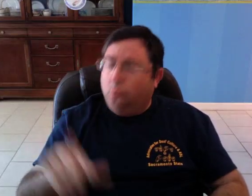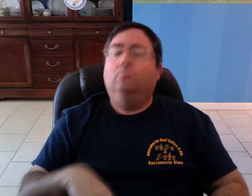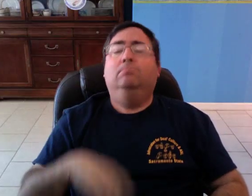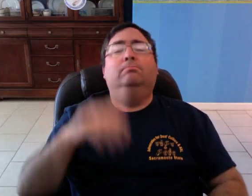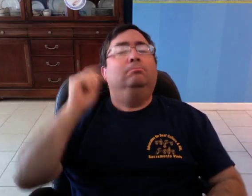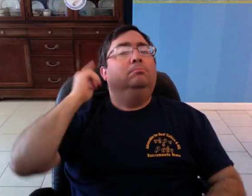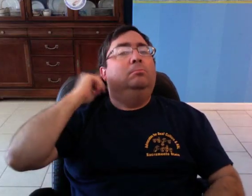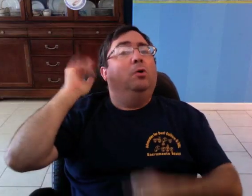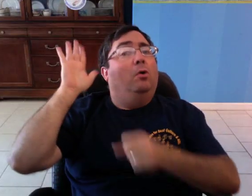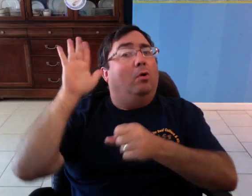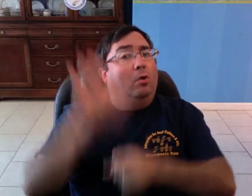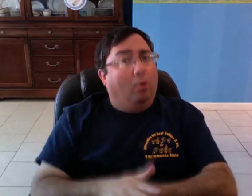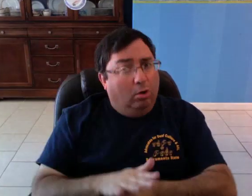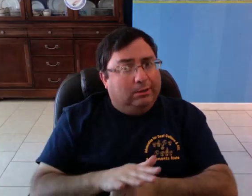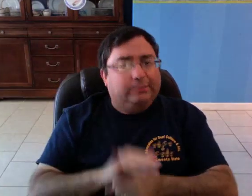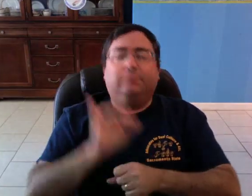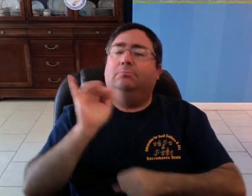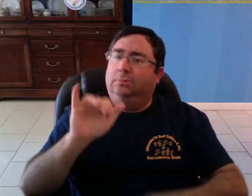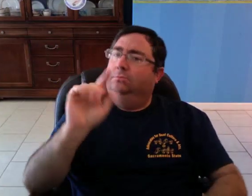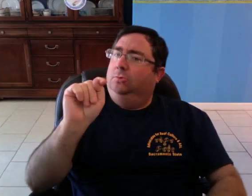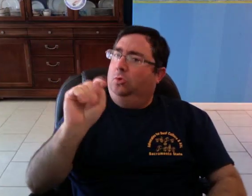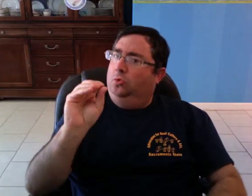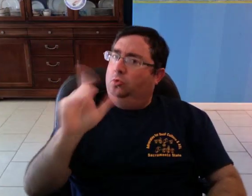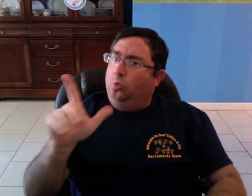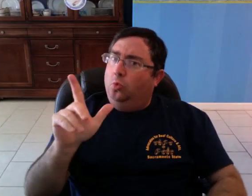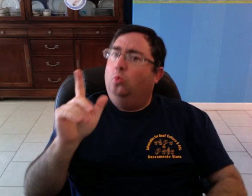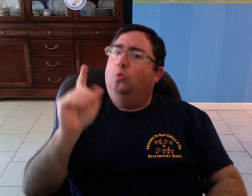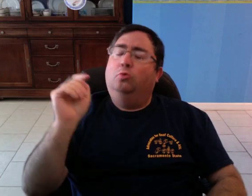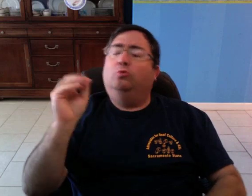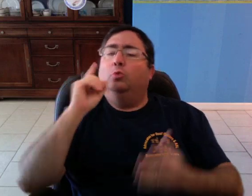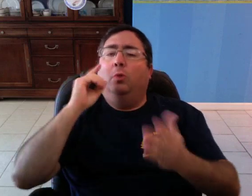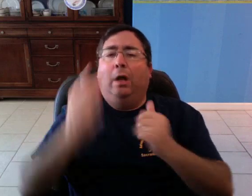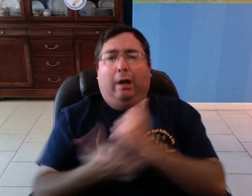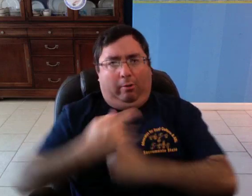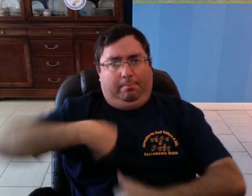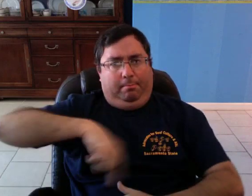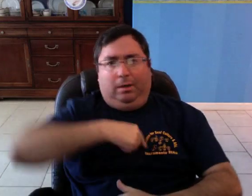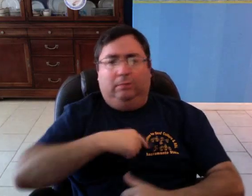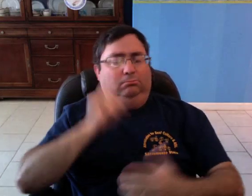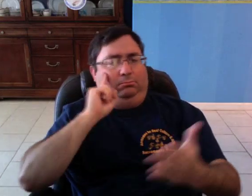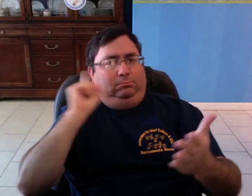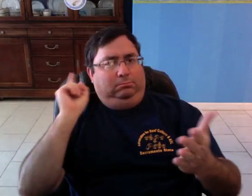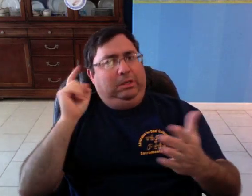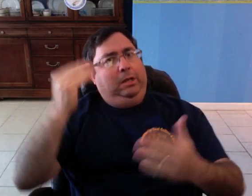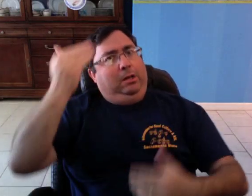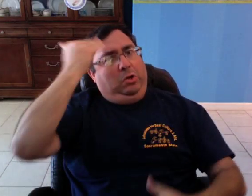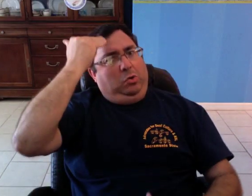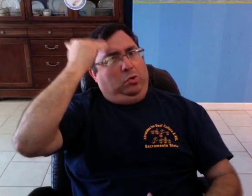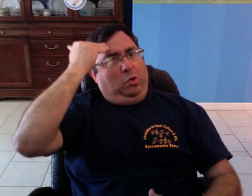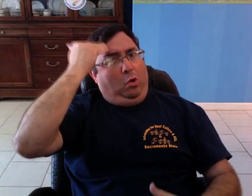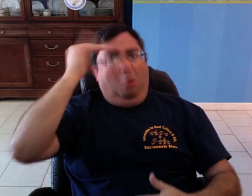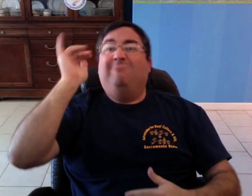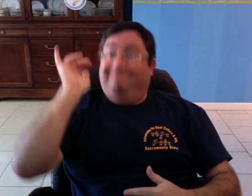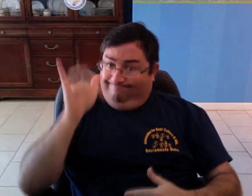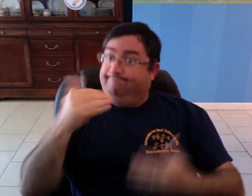"Audism" is a tool to help us be aware that there is